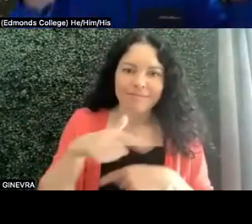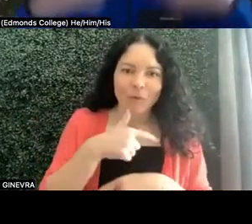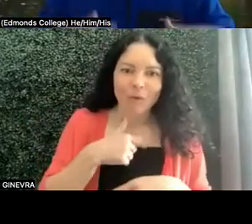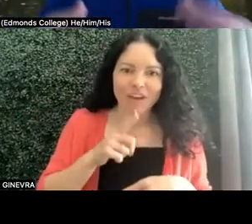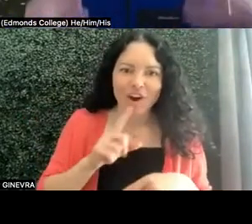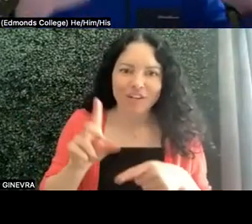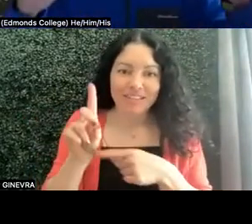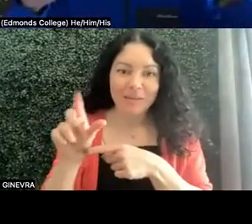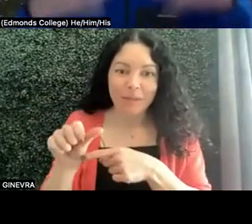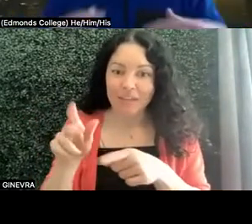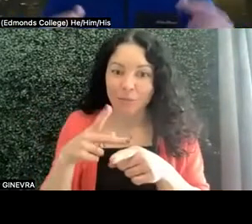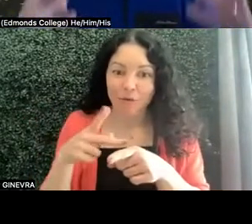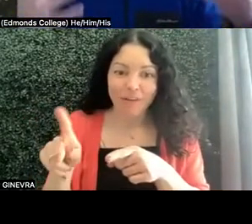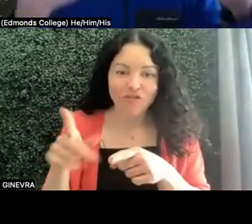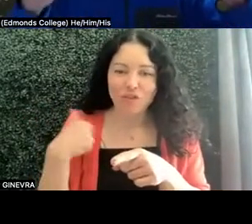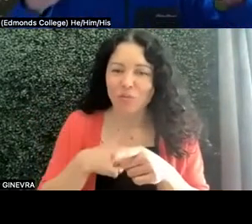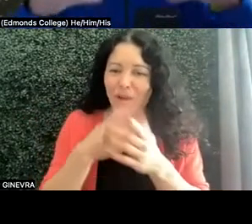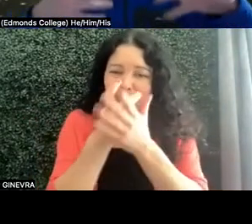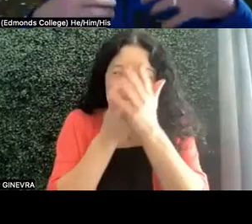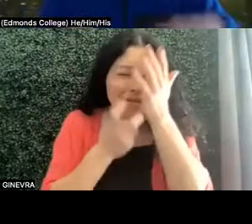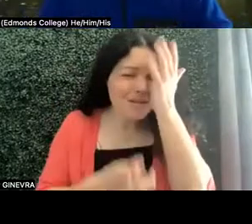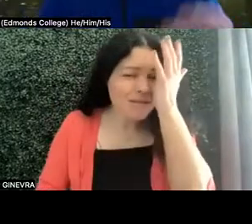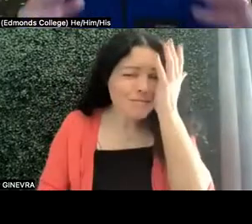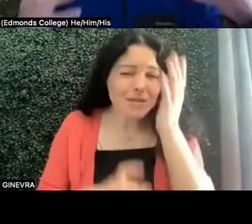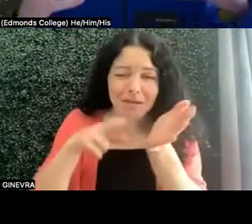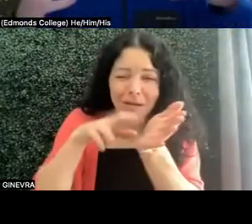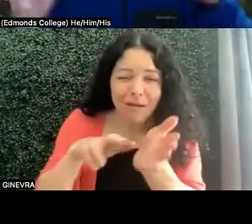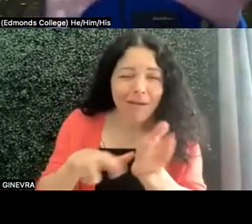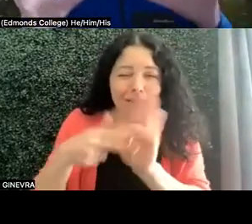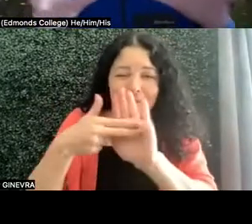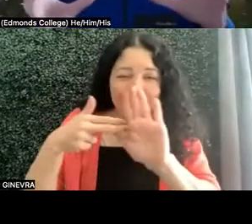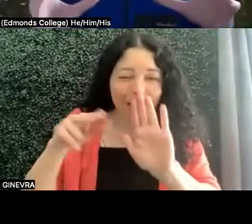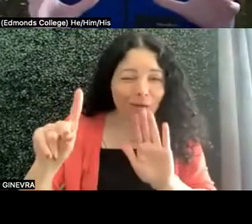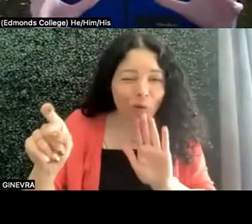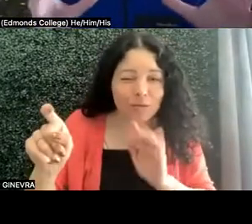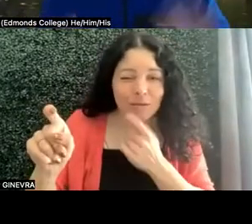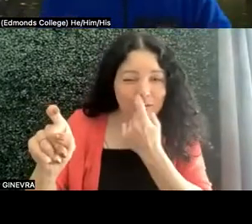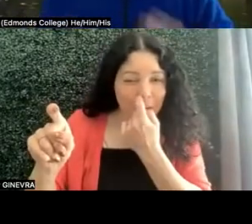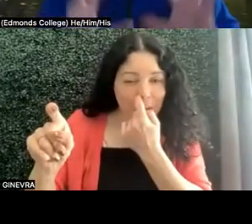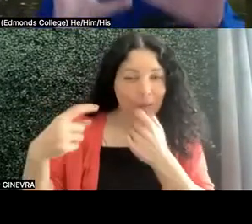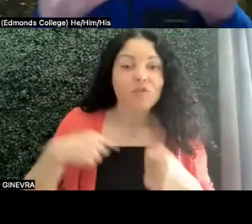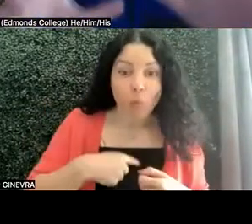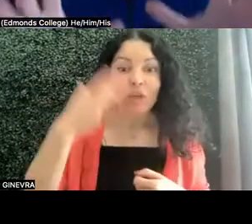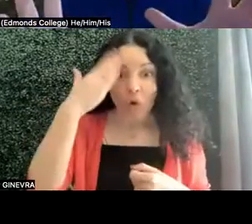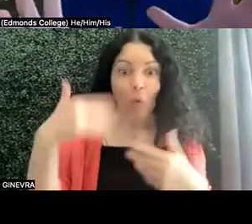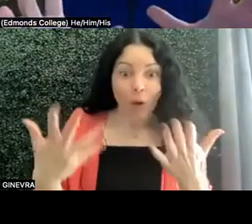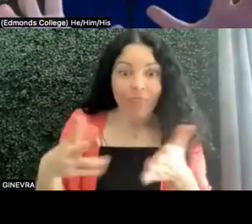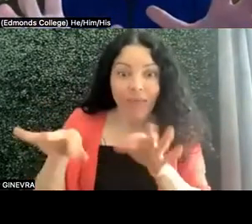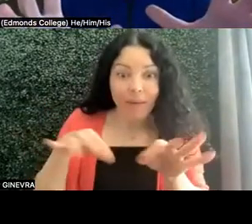in the literature, and the diagnosis, so we kind of know what that means. If I express that to an instructor,